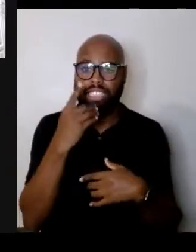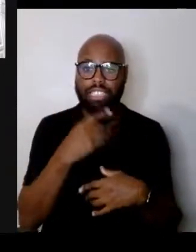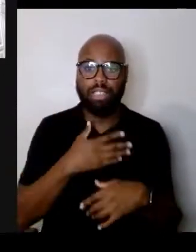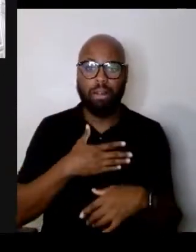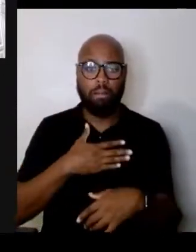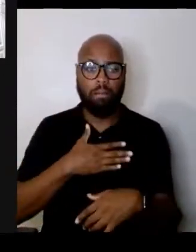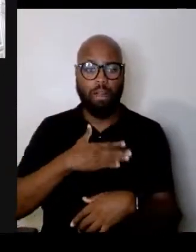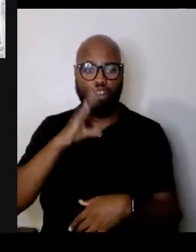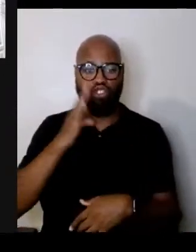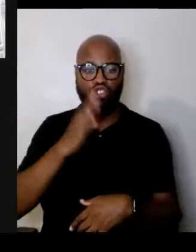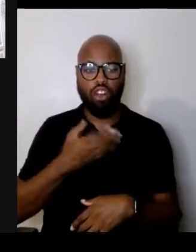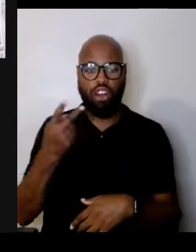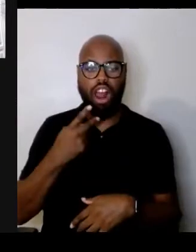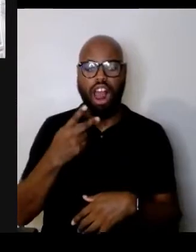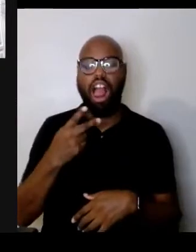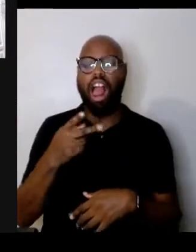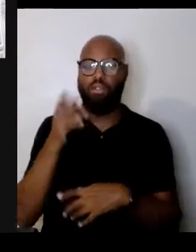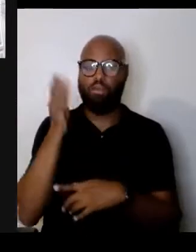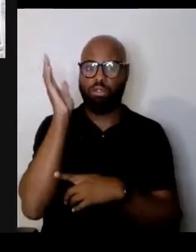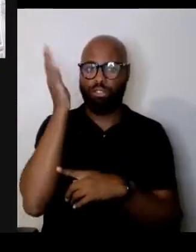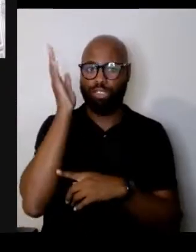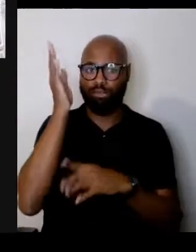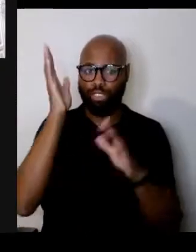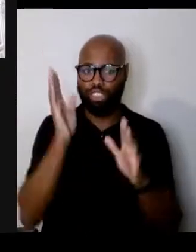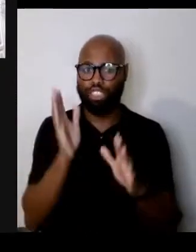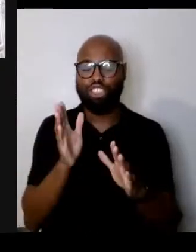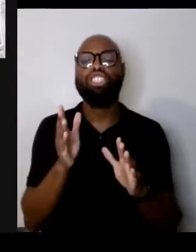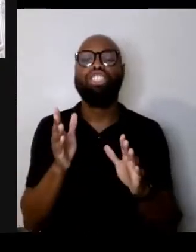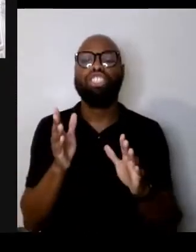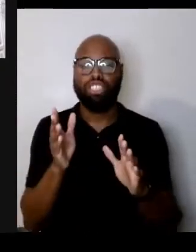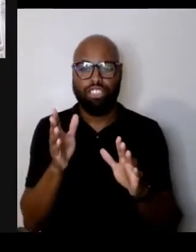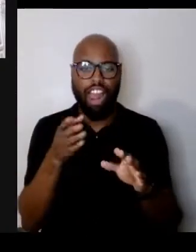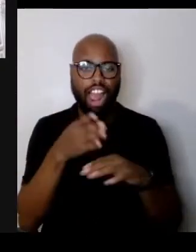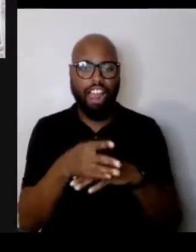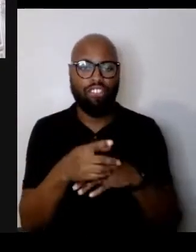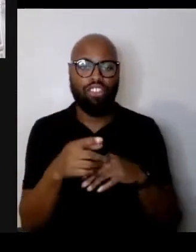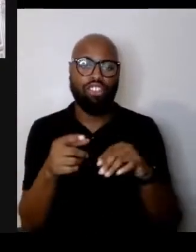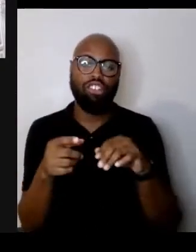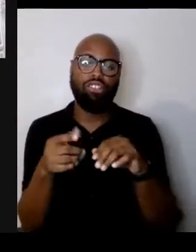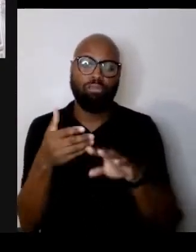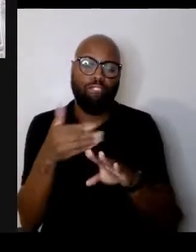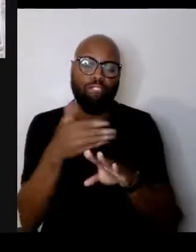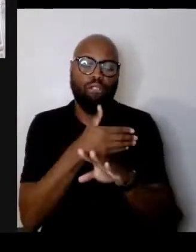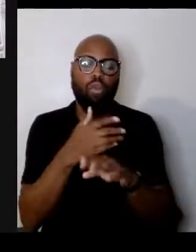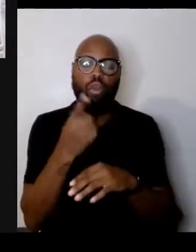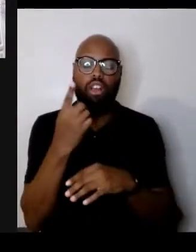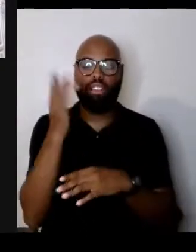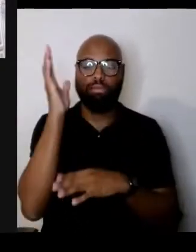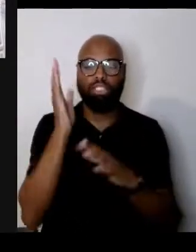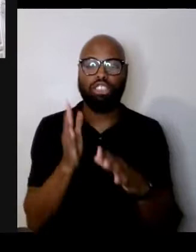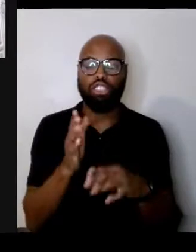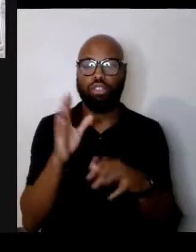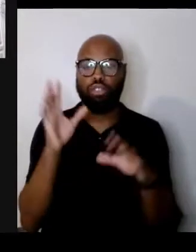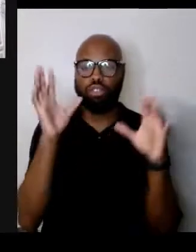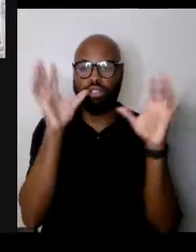right after another speaker which was President Zelenskyy, the head of Ukraine